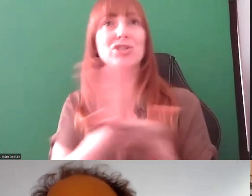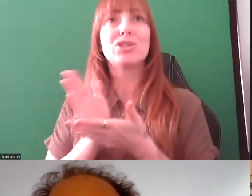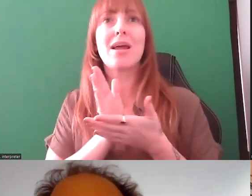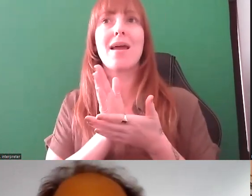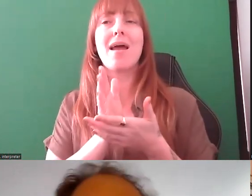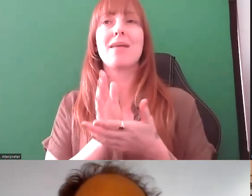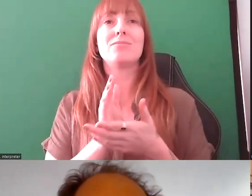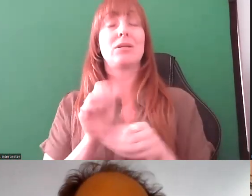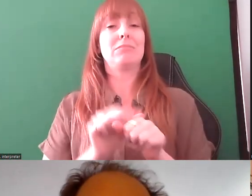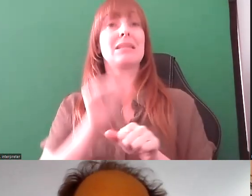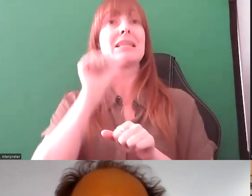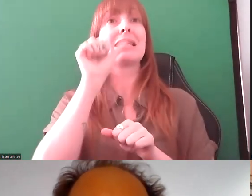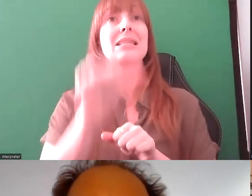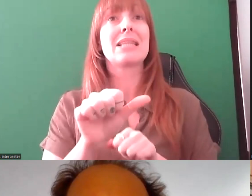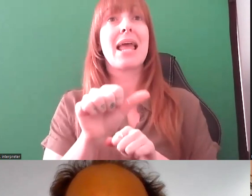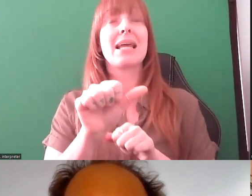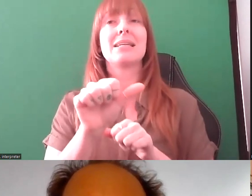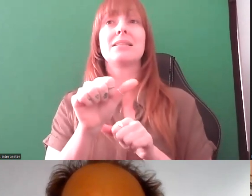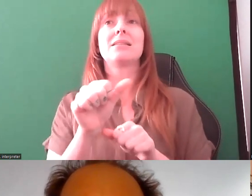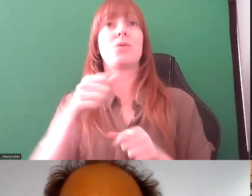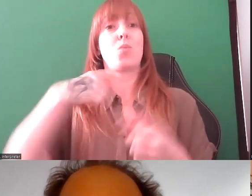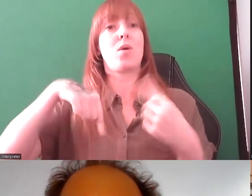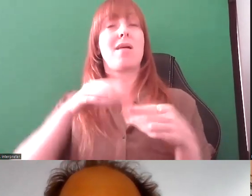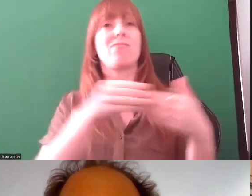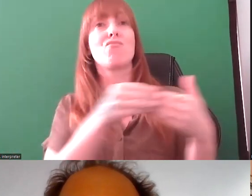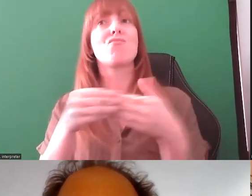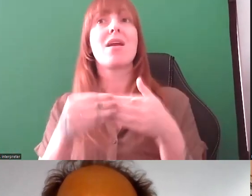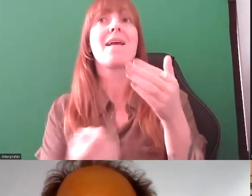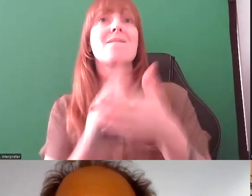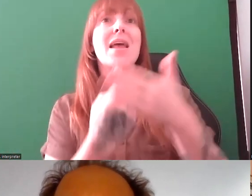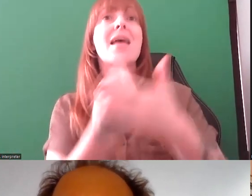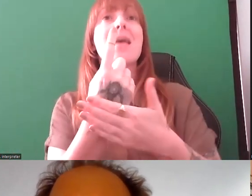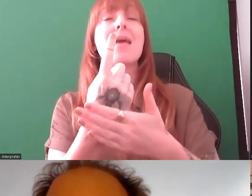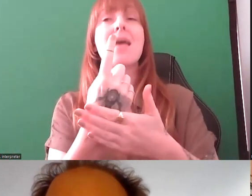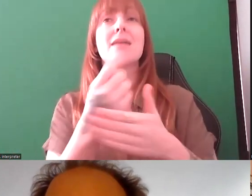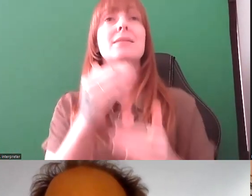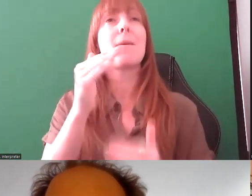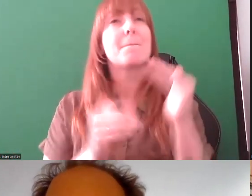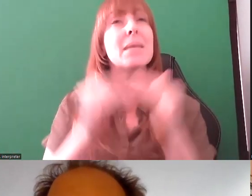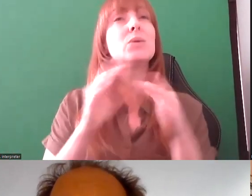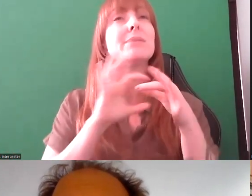is we are running events programs alongside all of this where we are building a network through